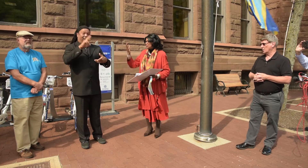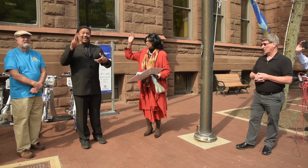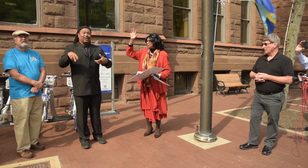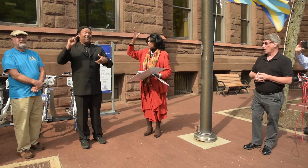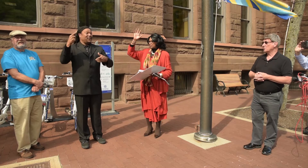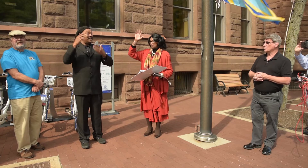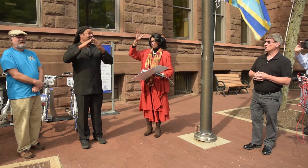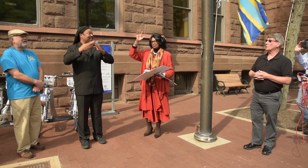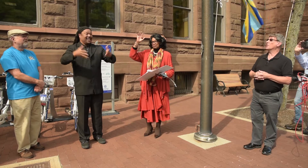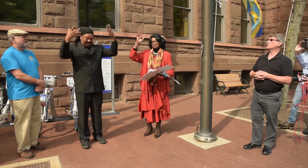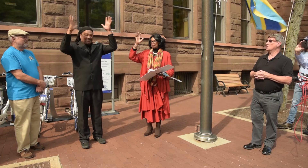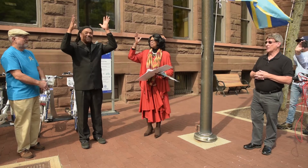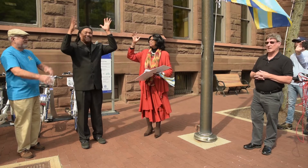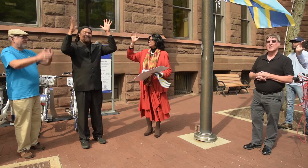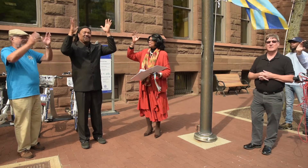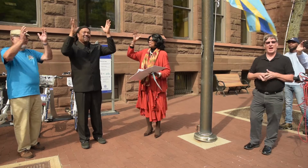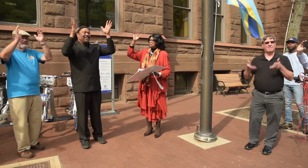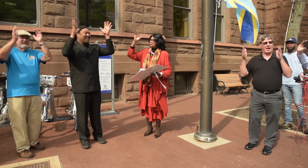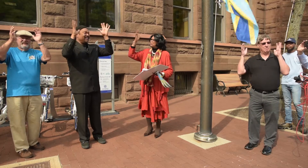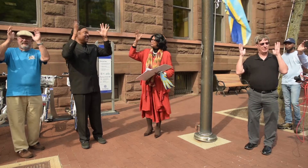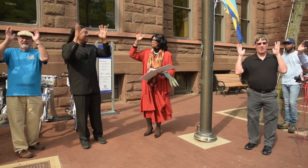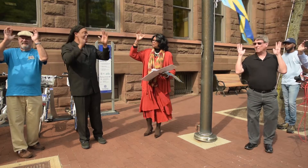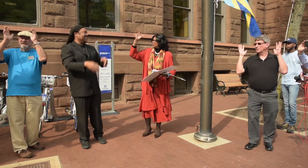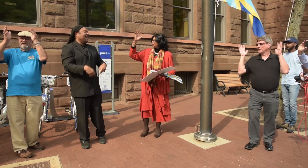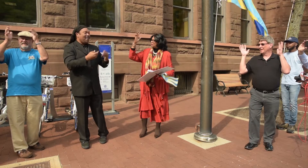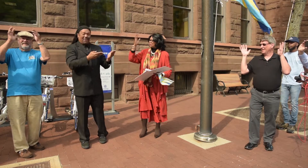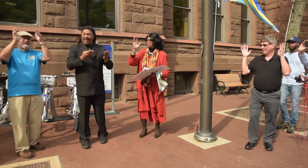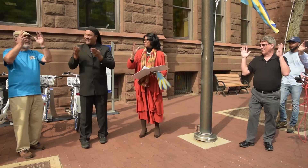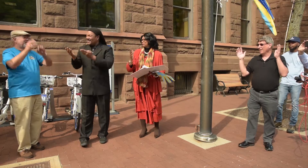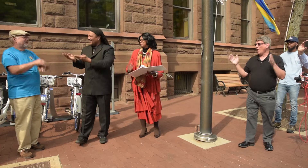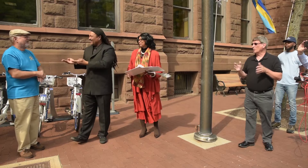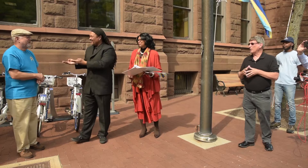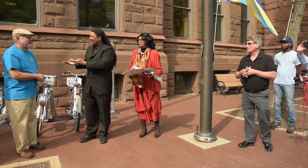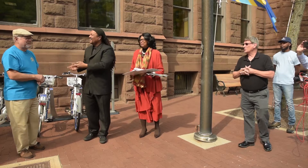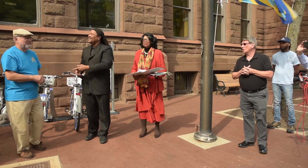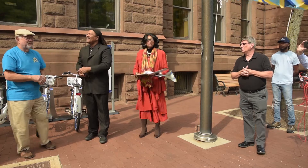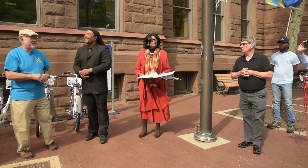Rochester is the first community to have that so I'm going to pass this off.